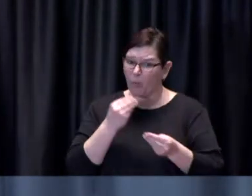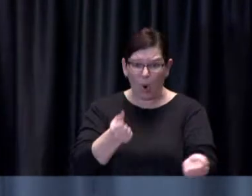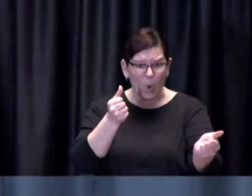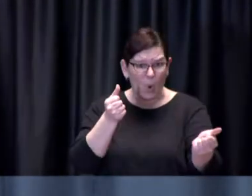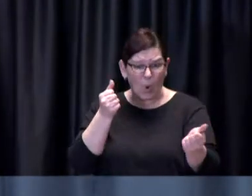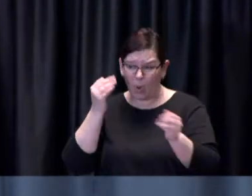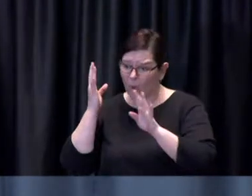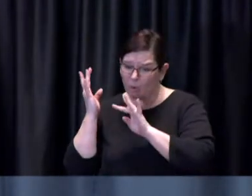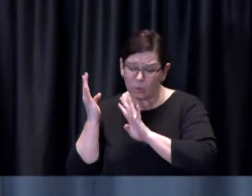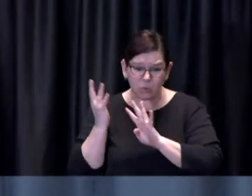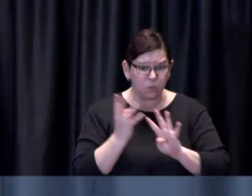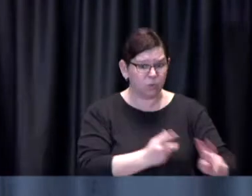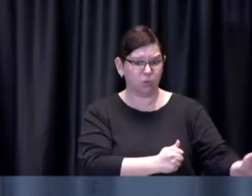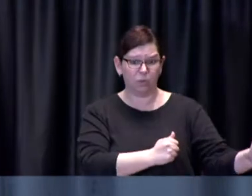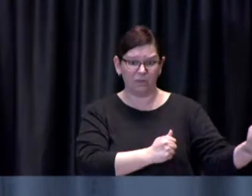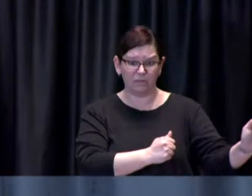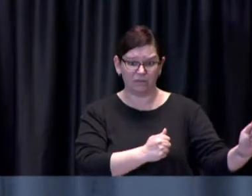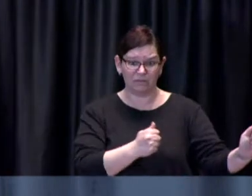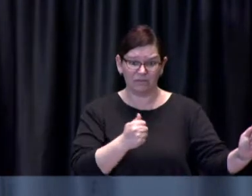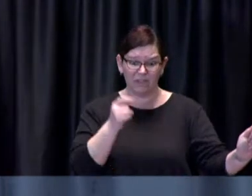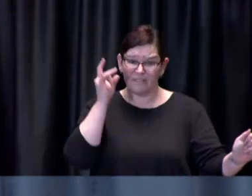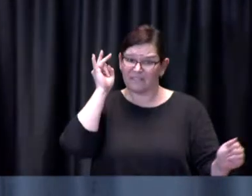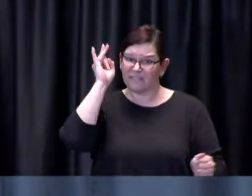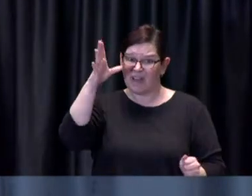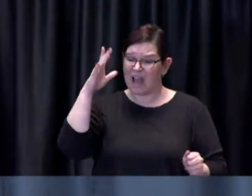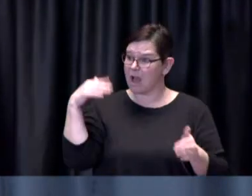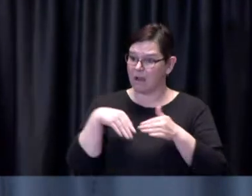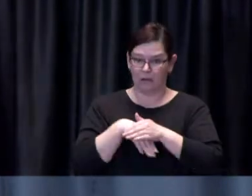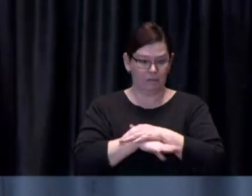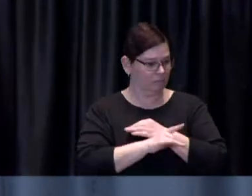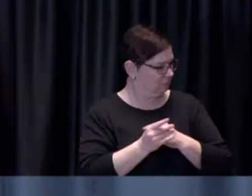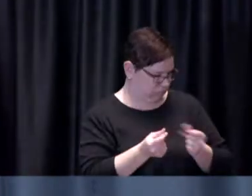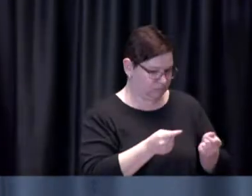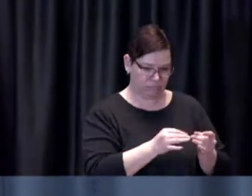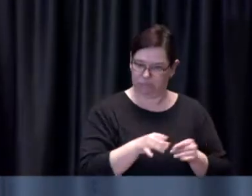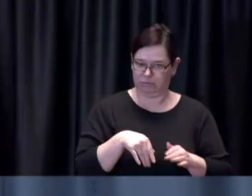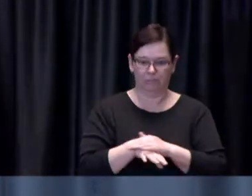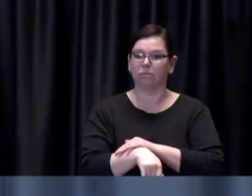experiencing any significant lineups they're finding the clinic process to be very quick and as